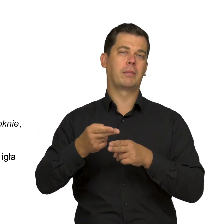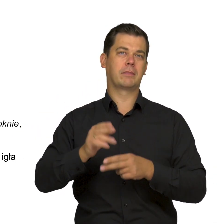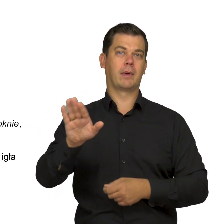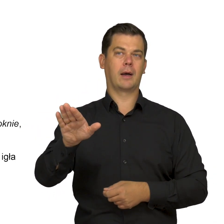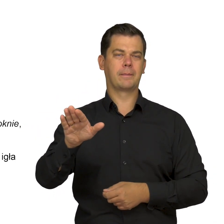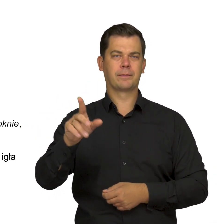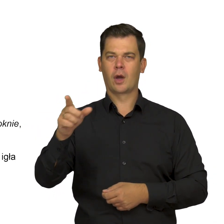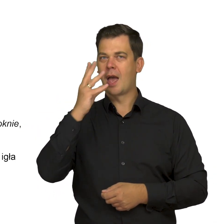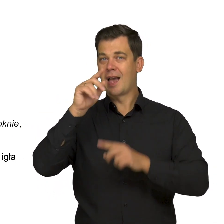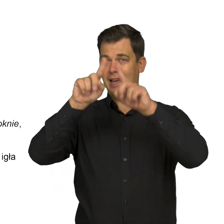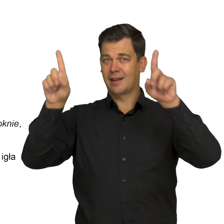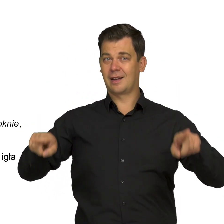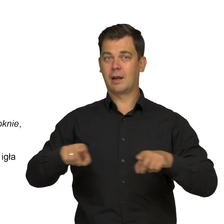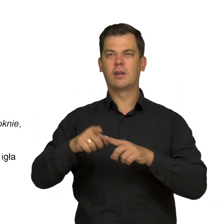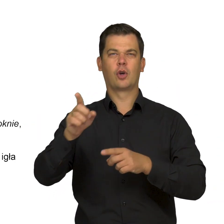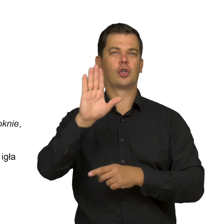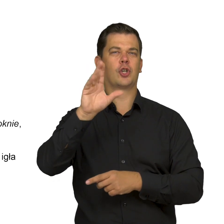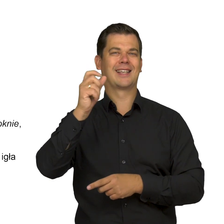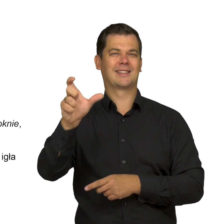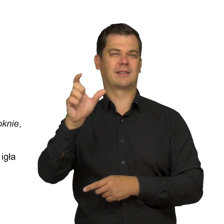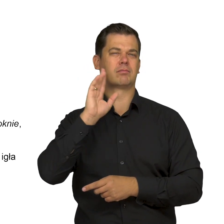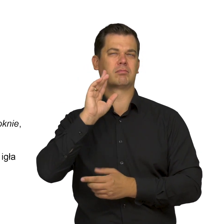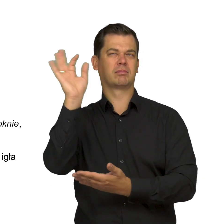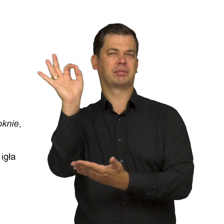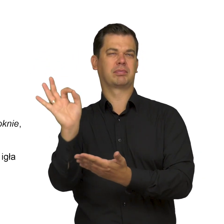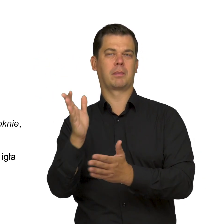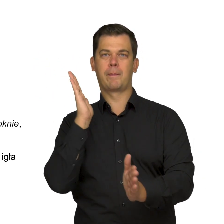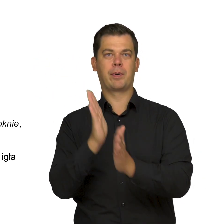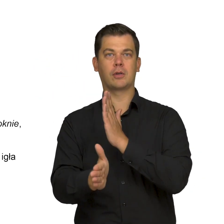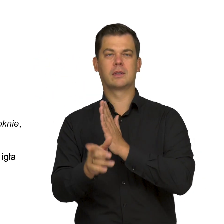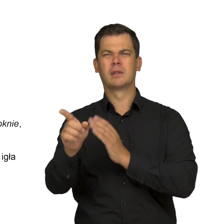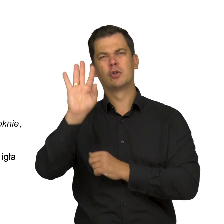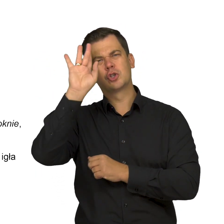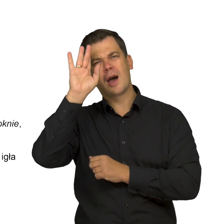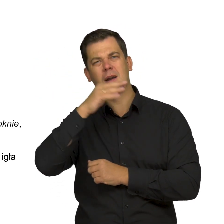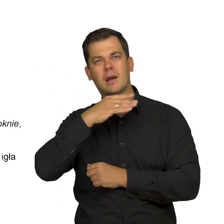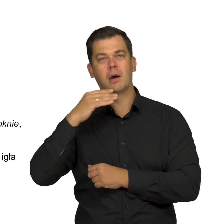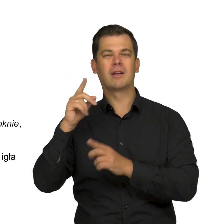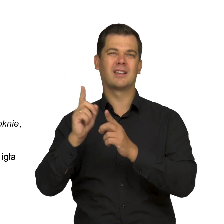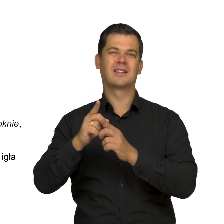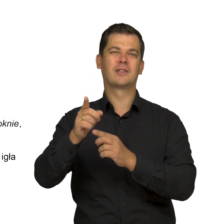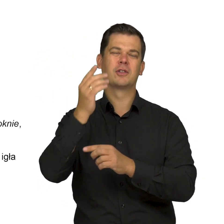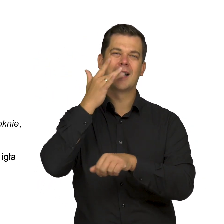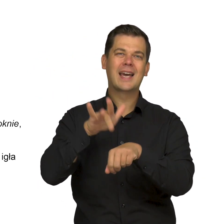This is a graphic print of a very sketchy nature. The work’s colour palette features tones of grey, dark beige and black.